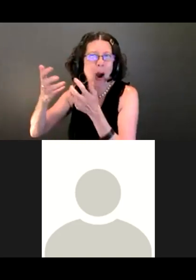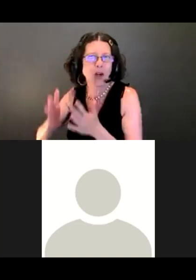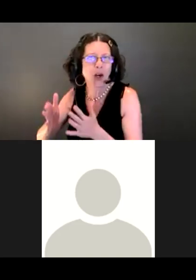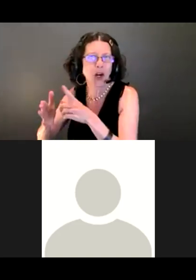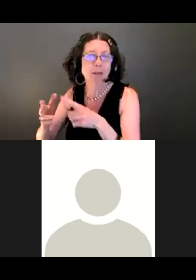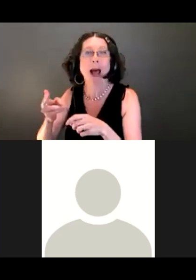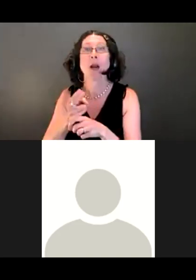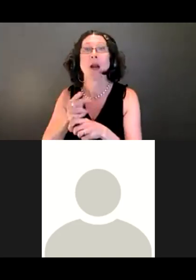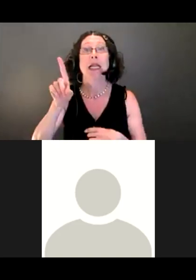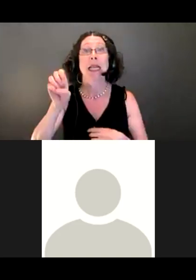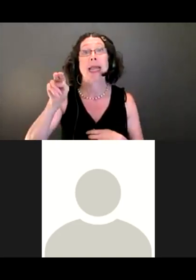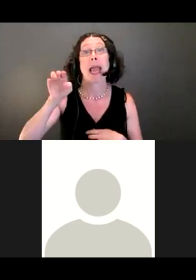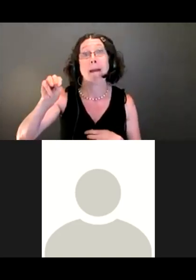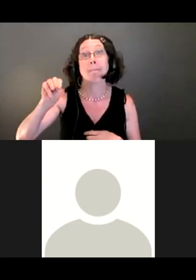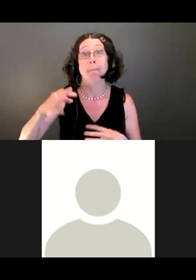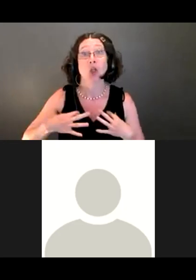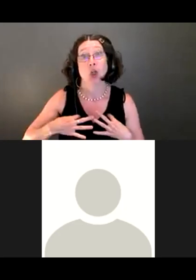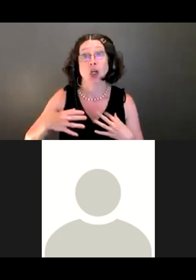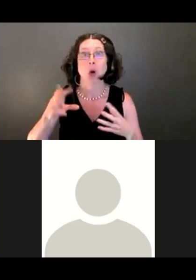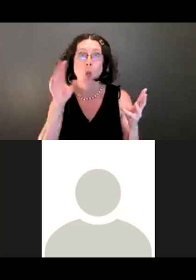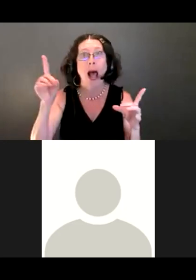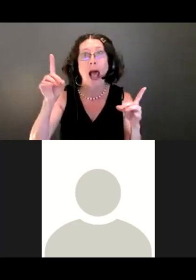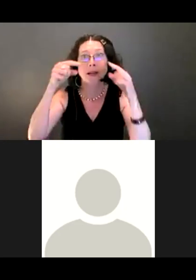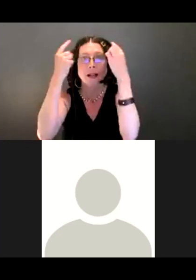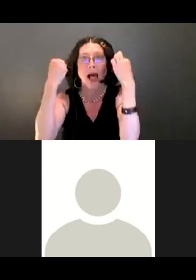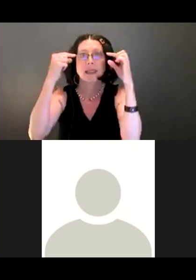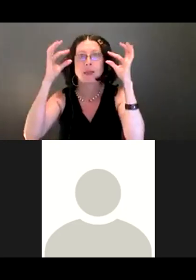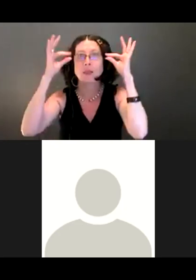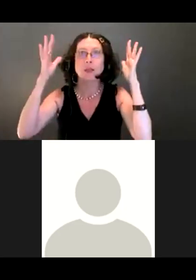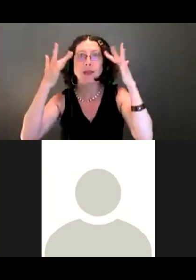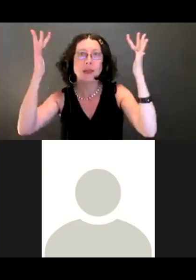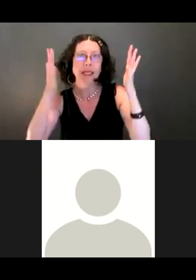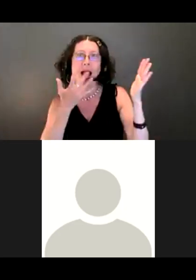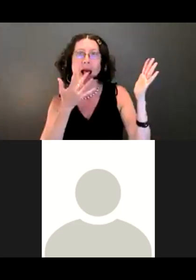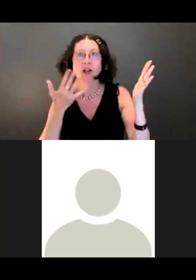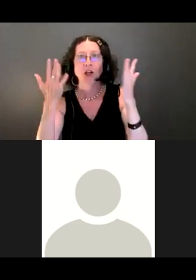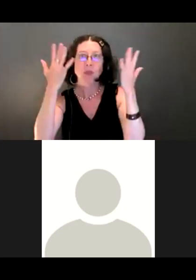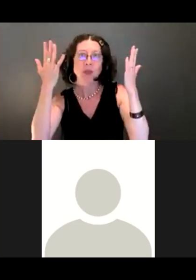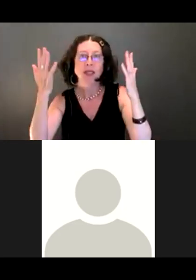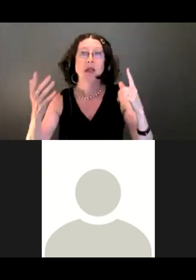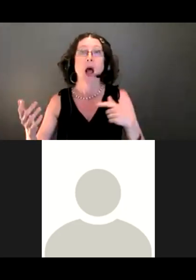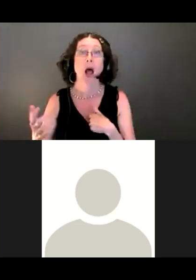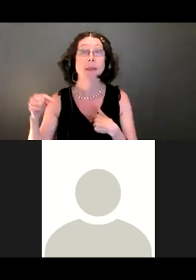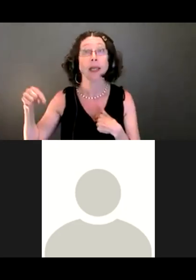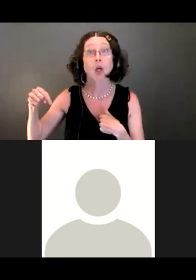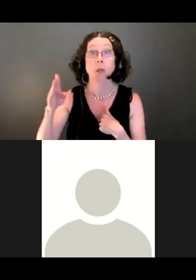I also have glasses. These are really wild and colorful for me but not really. I am at our brBright Water Cent.